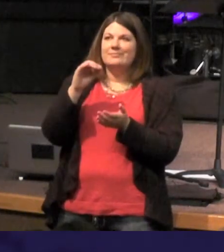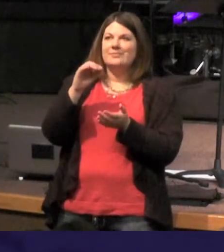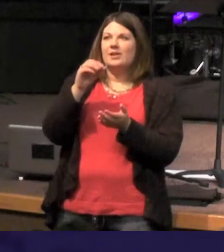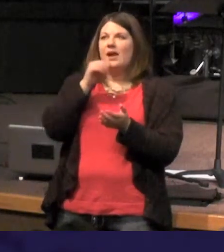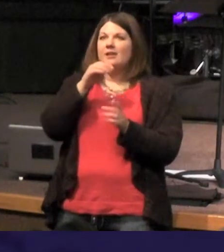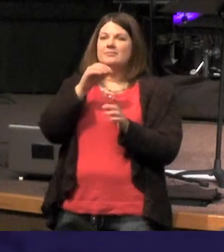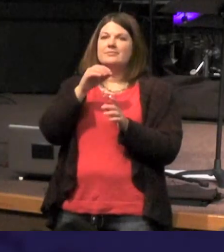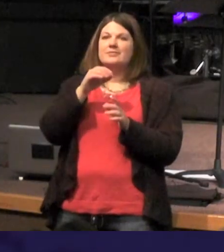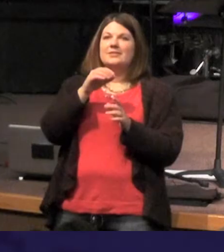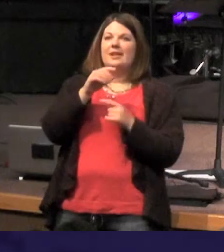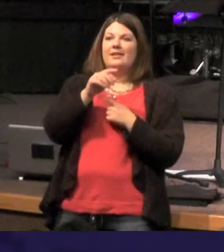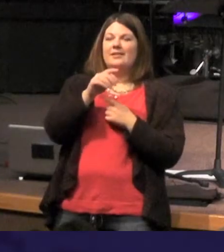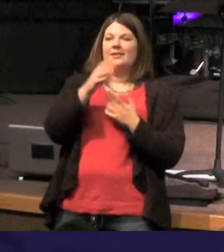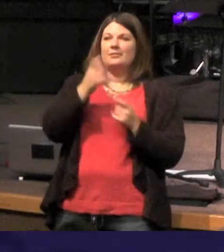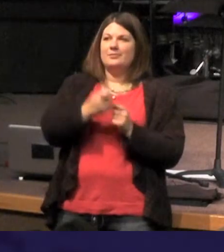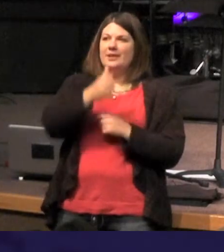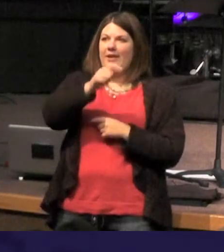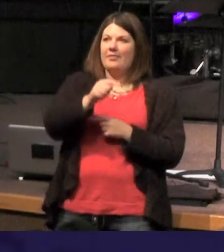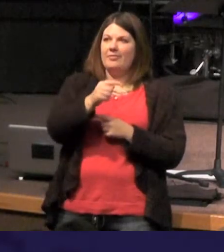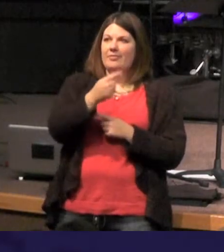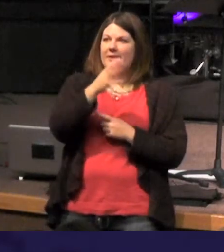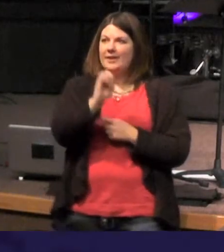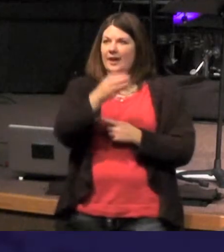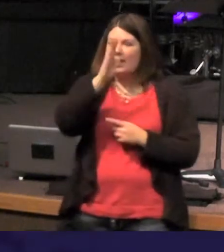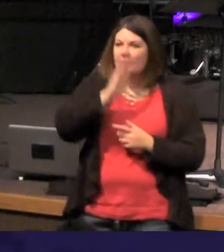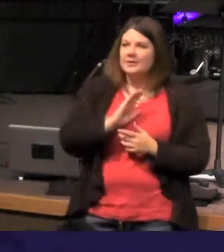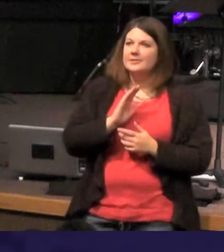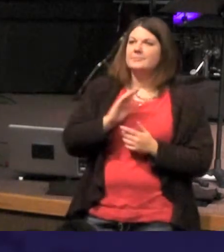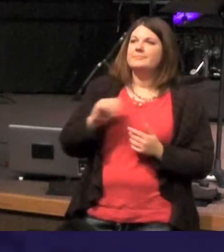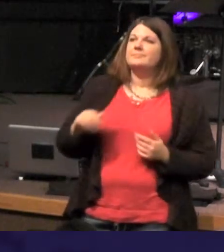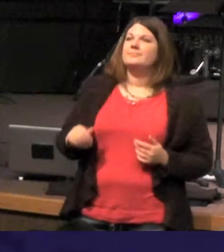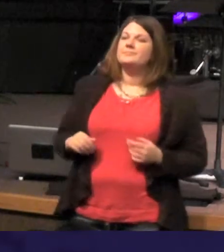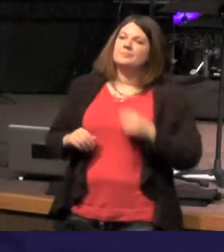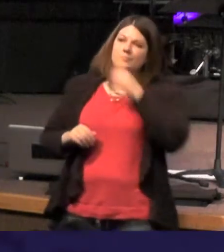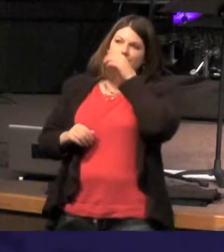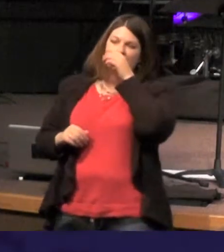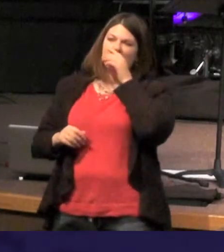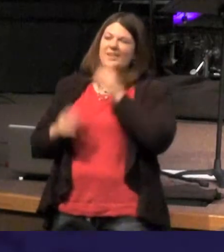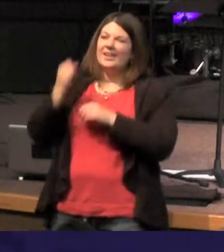Article "the" so in the beginning was the Word the Word was God what do you want making us